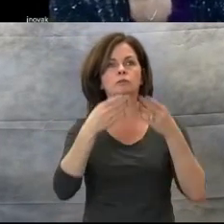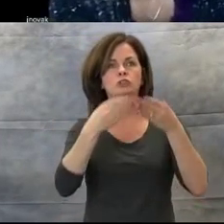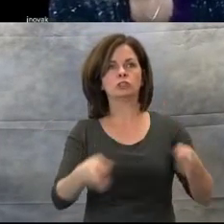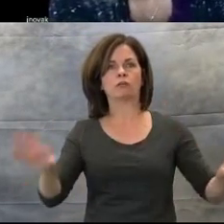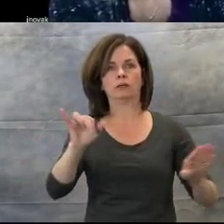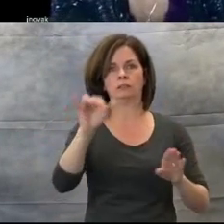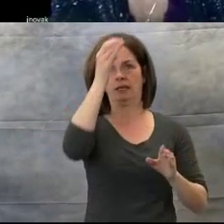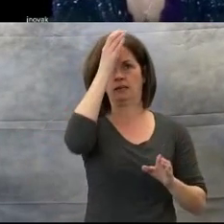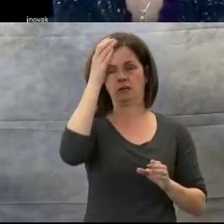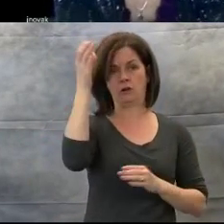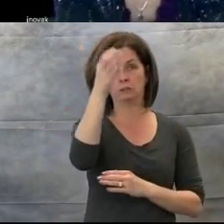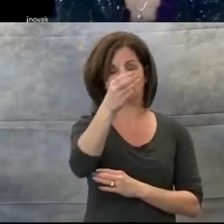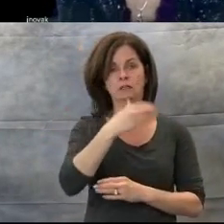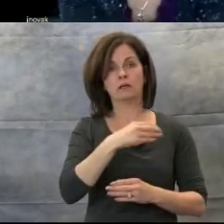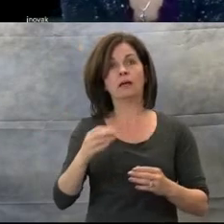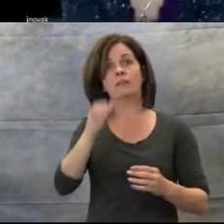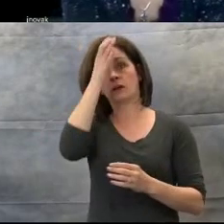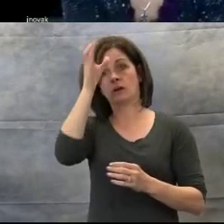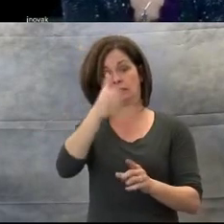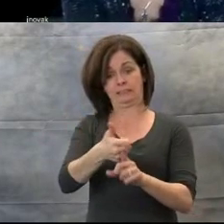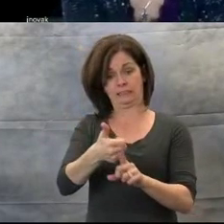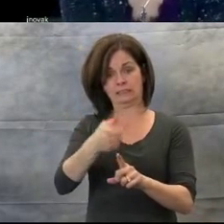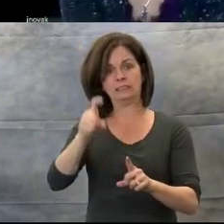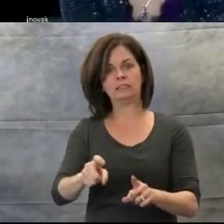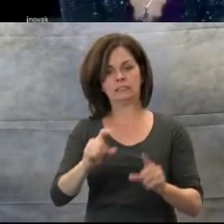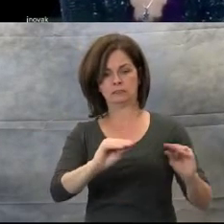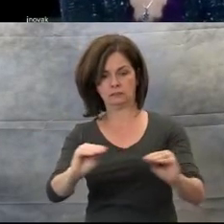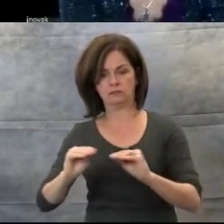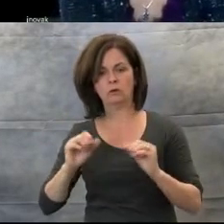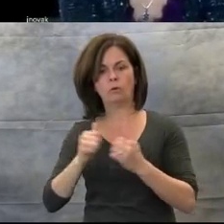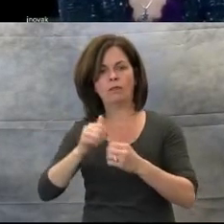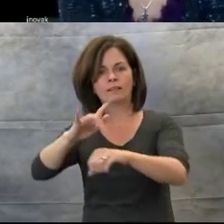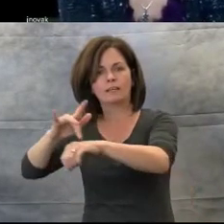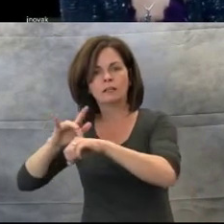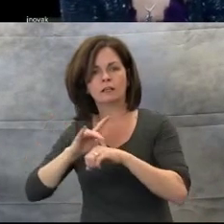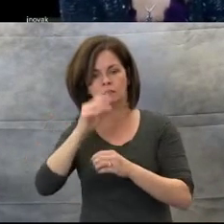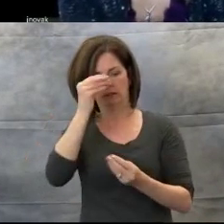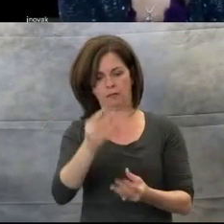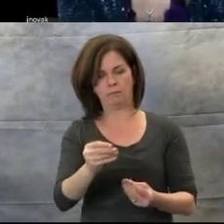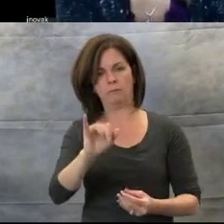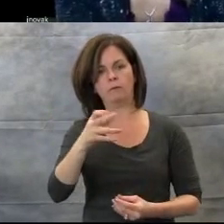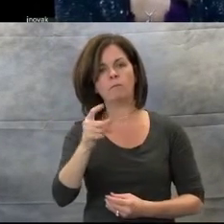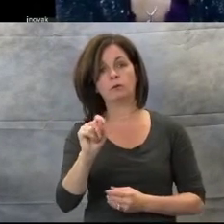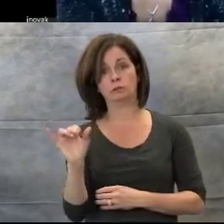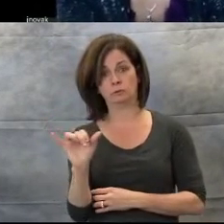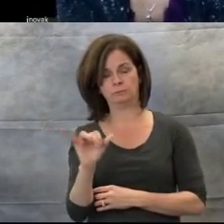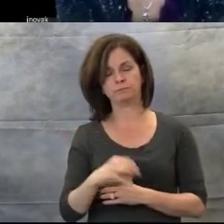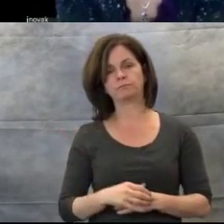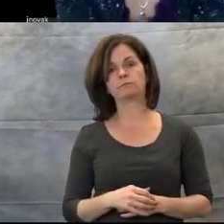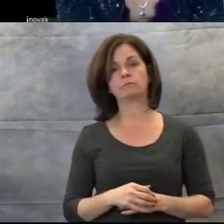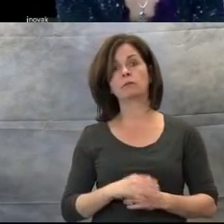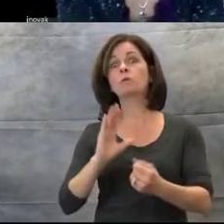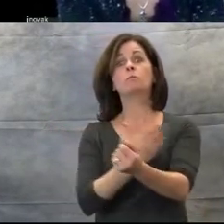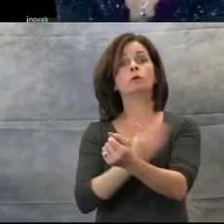with tactual input. Music is a wonderful tool to reinforce concept